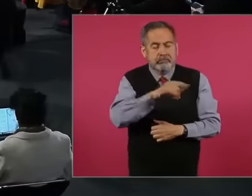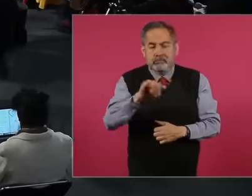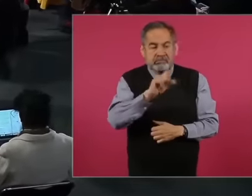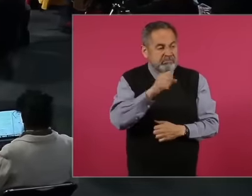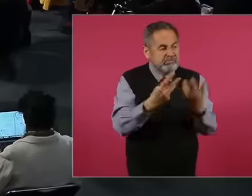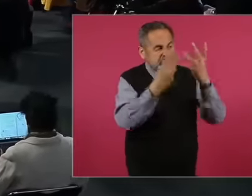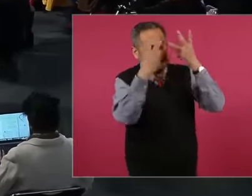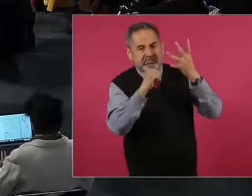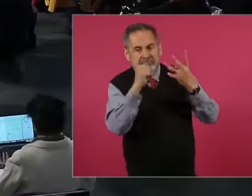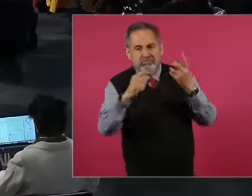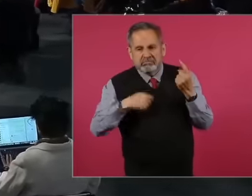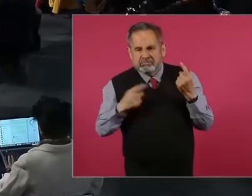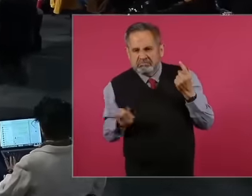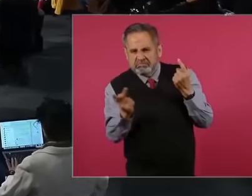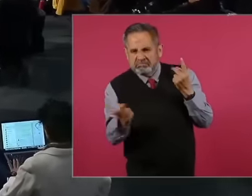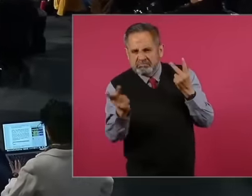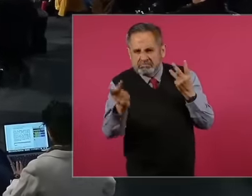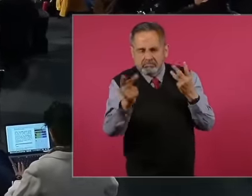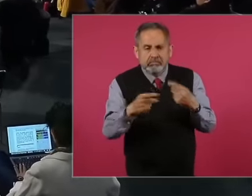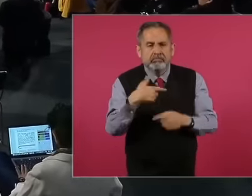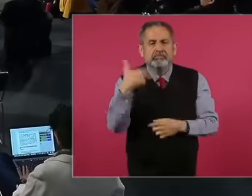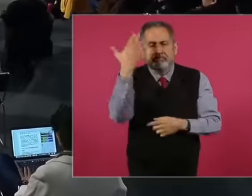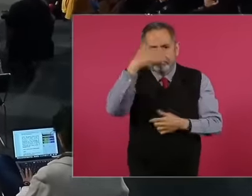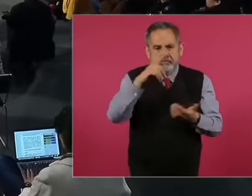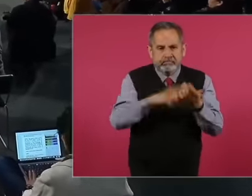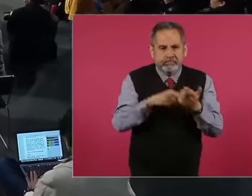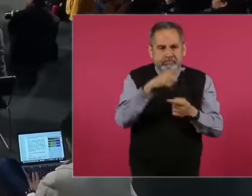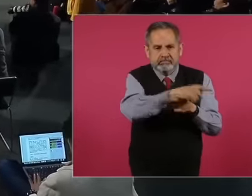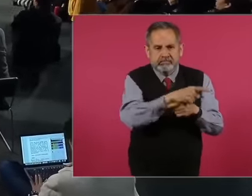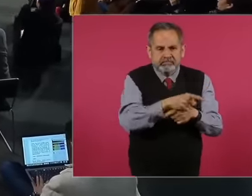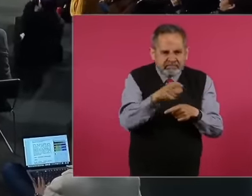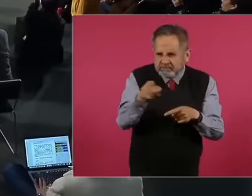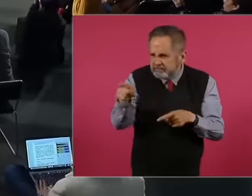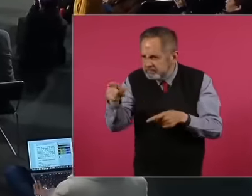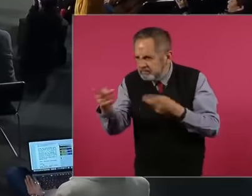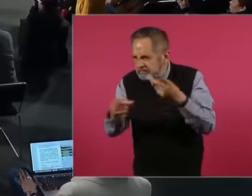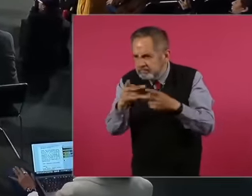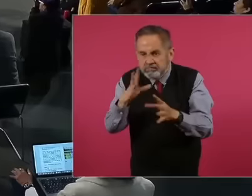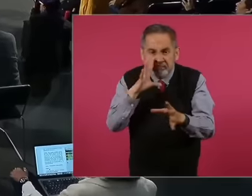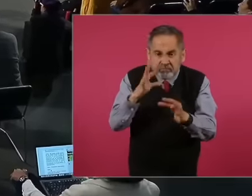do. a few questions because I already saw that you are not sanctioning those who are breaking the